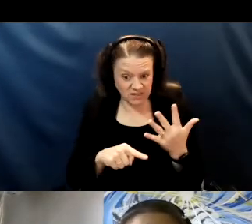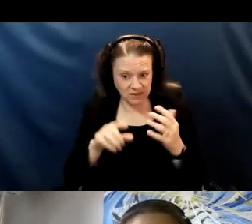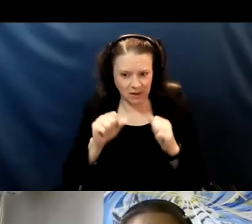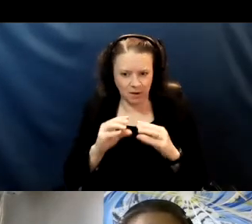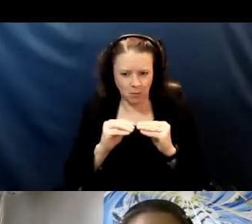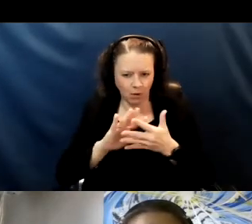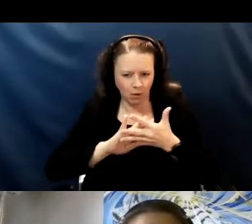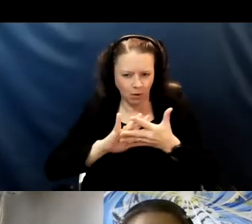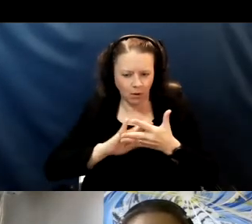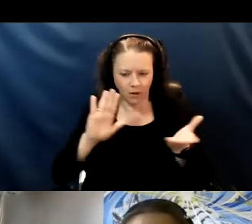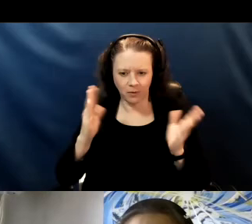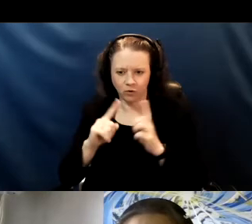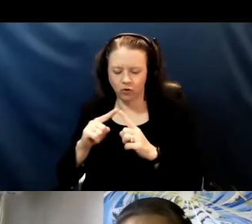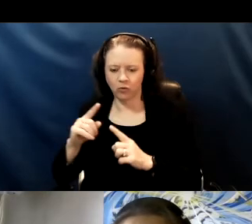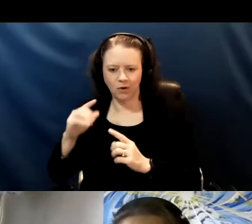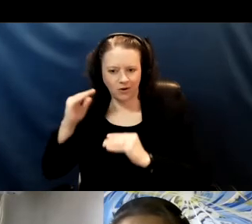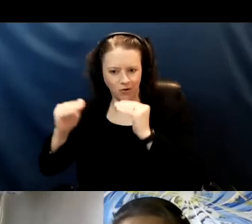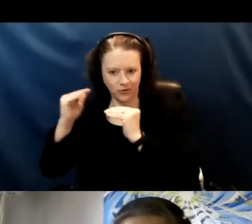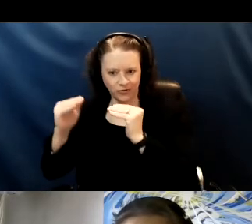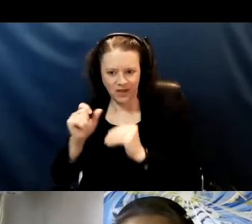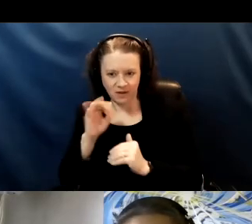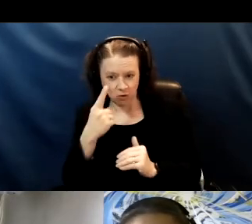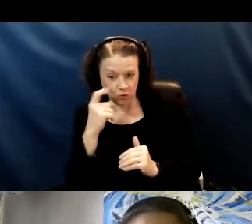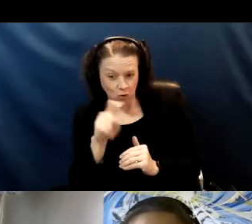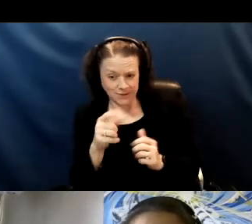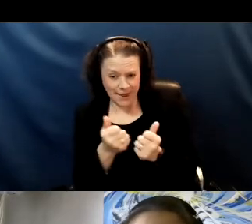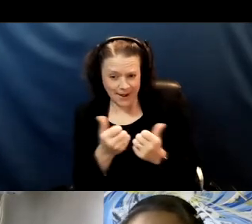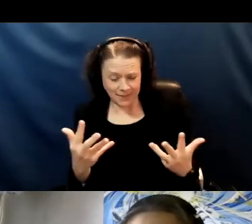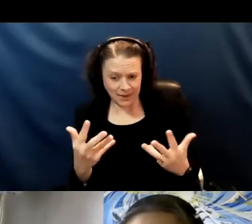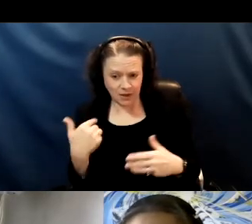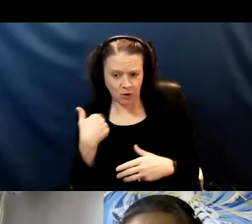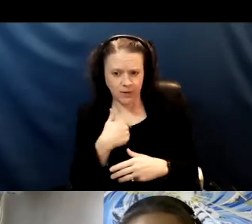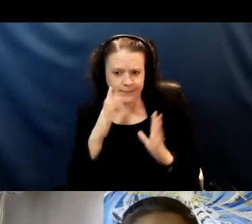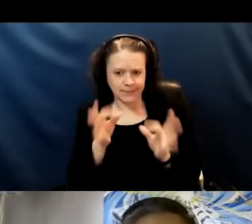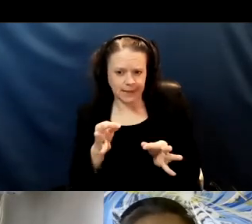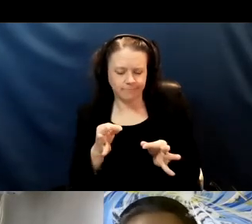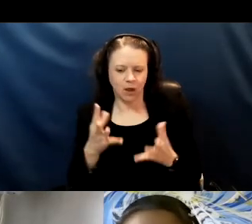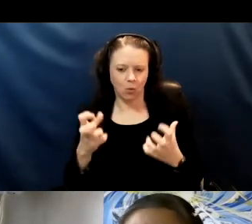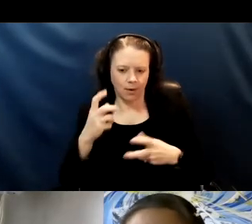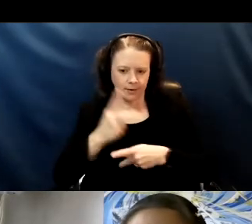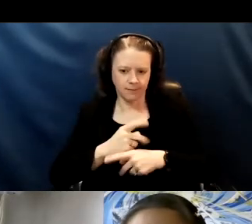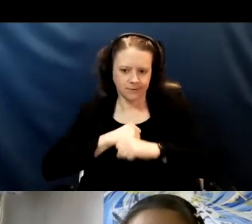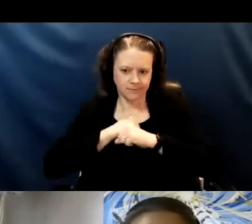this is where we err on the side of caution and we stay home, and we call our doctor